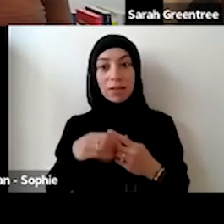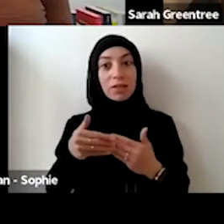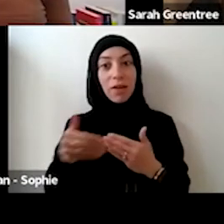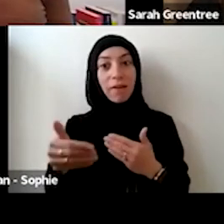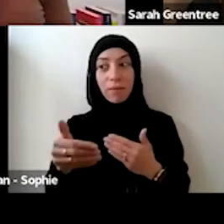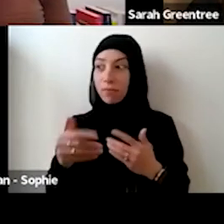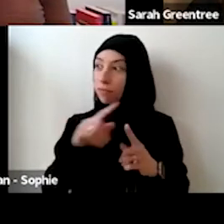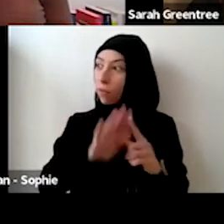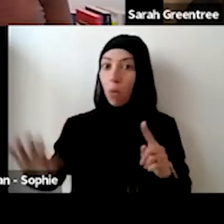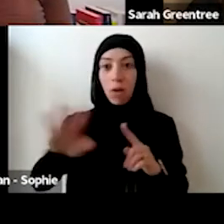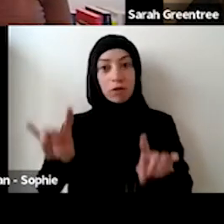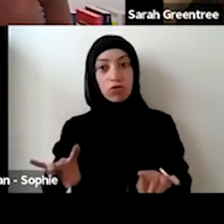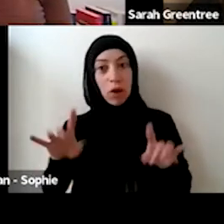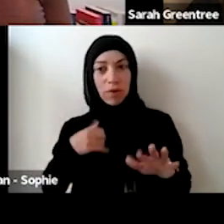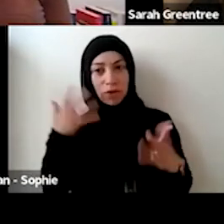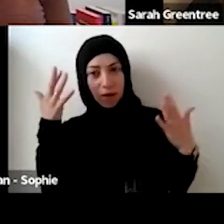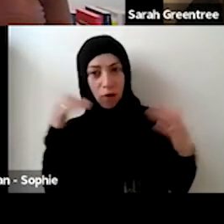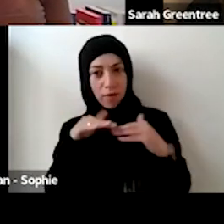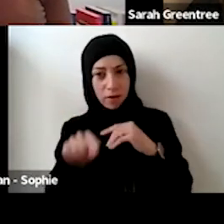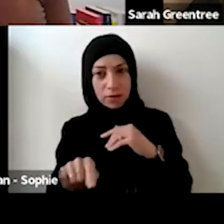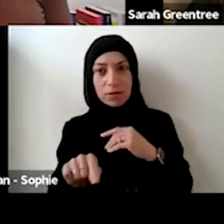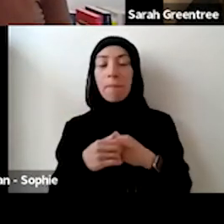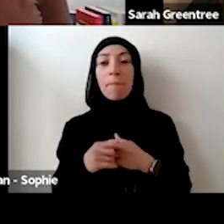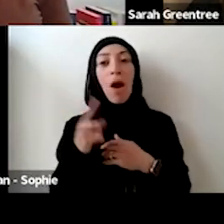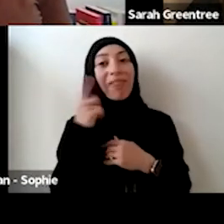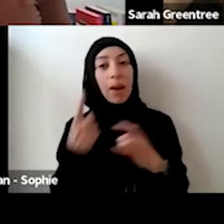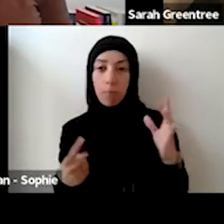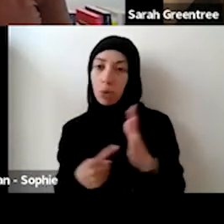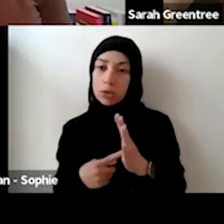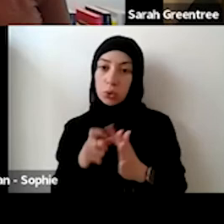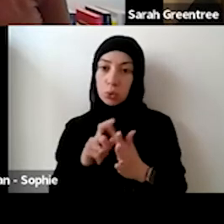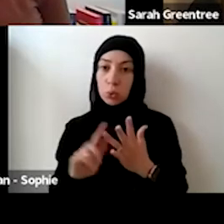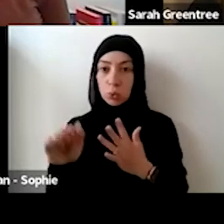geographically, etc etc. I think it's quite important, if you do I think it's quite important if you do that, though that you're not submitting the same